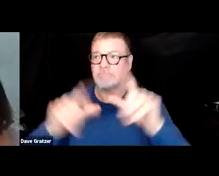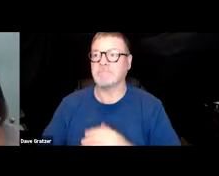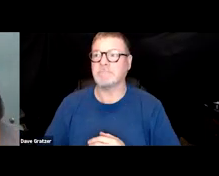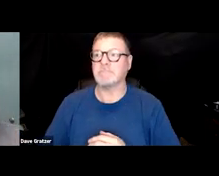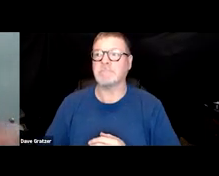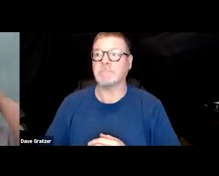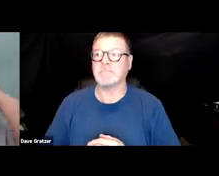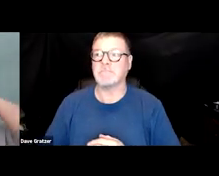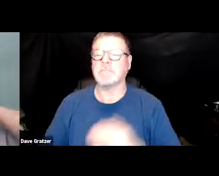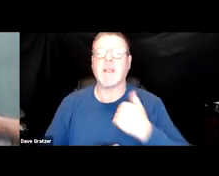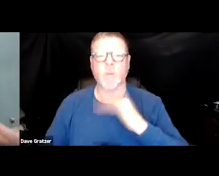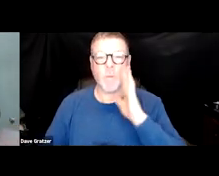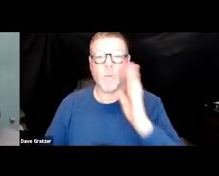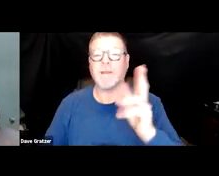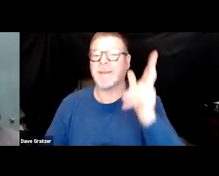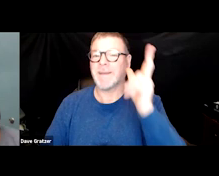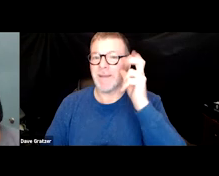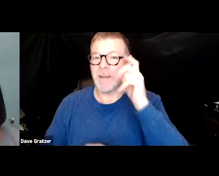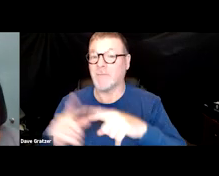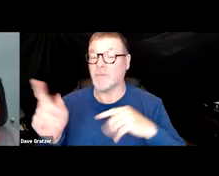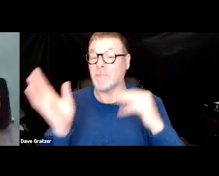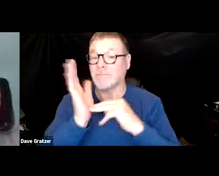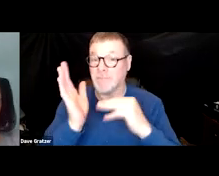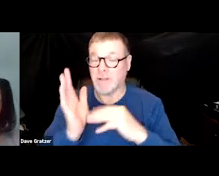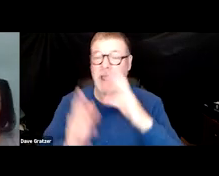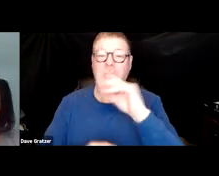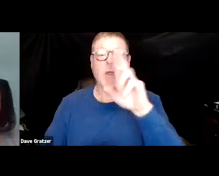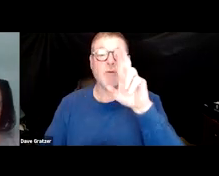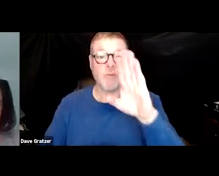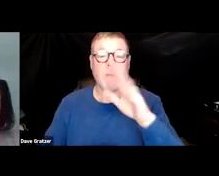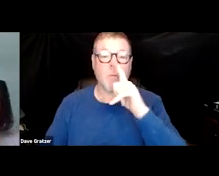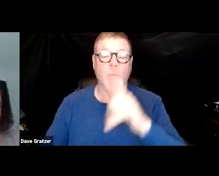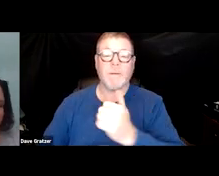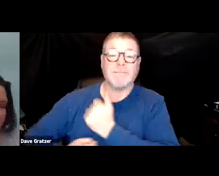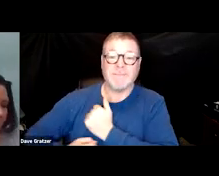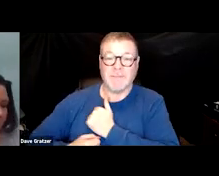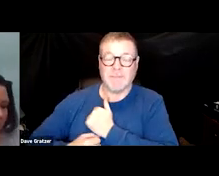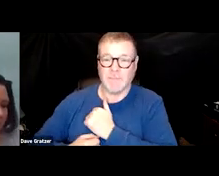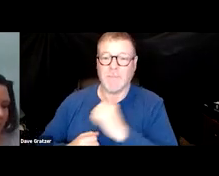We'll get to hear from a SOAR practitioner and Rob, who is a veteran on their experience